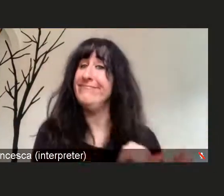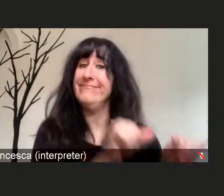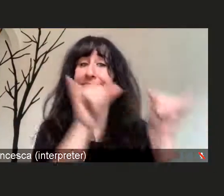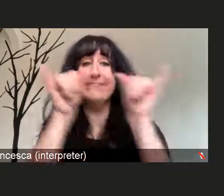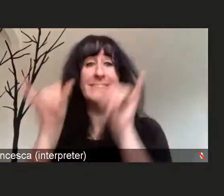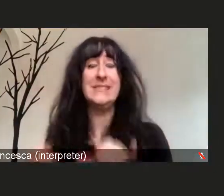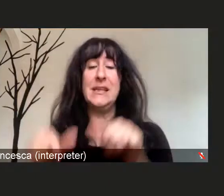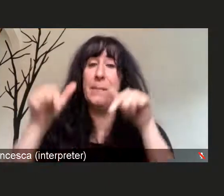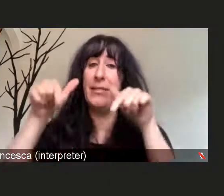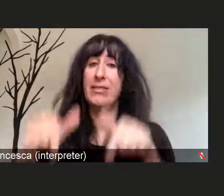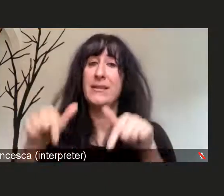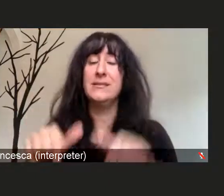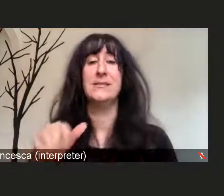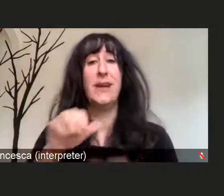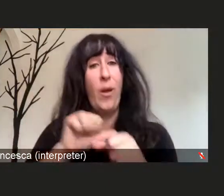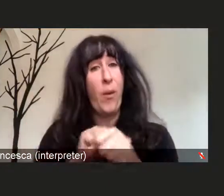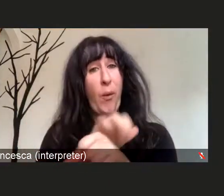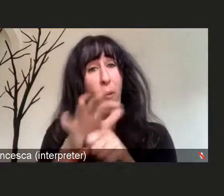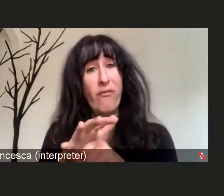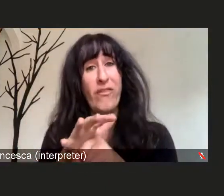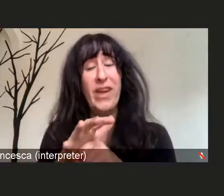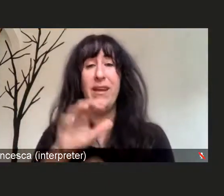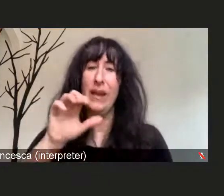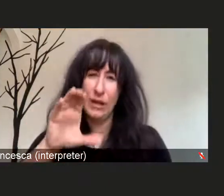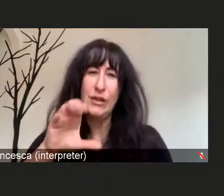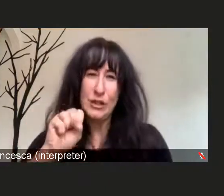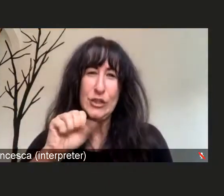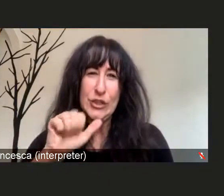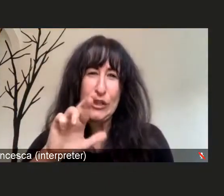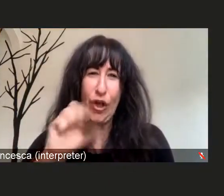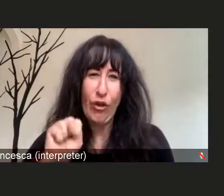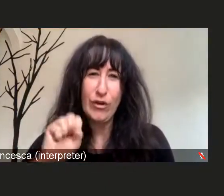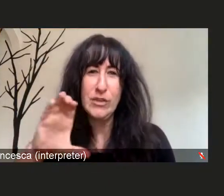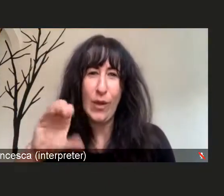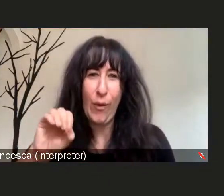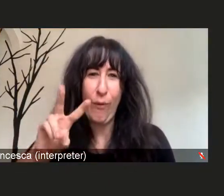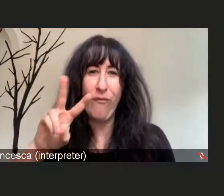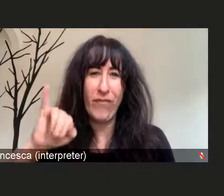or strain of SARS-CoV-2 such as the Delta strain variant